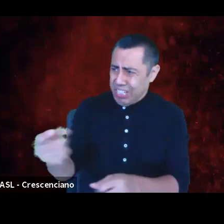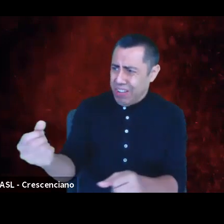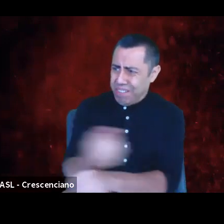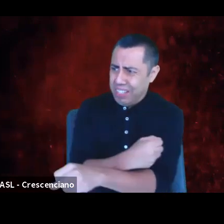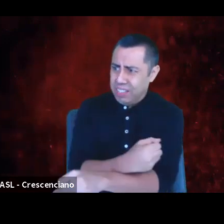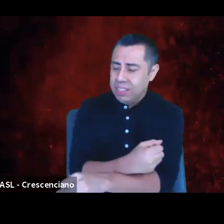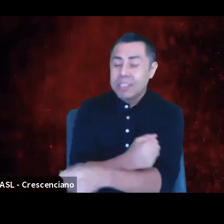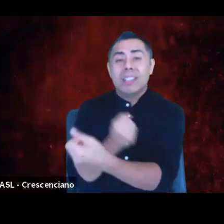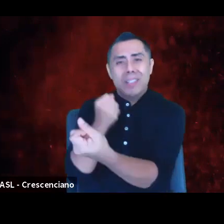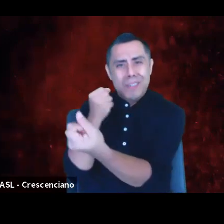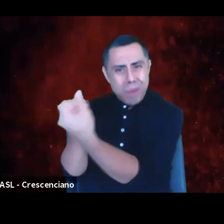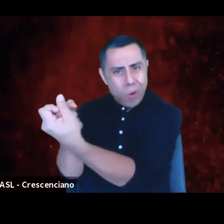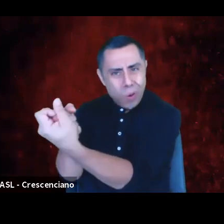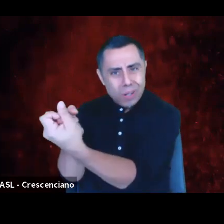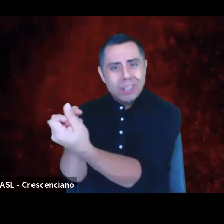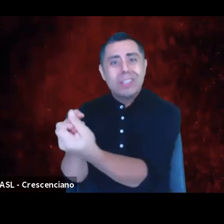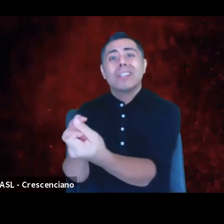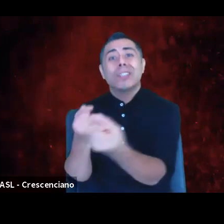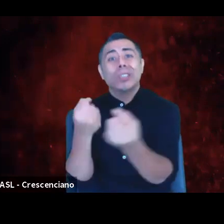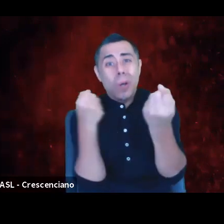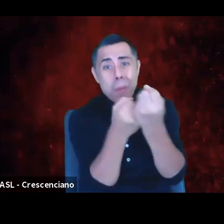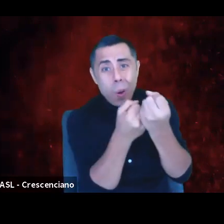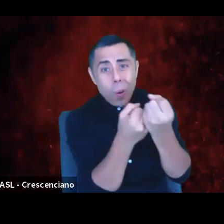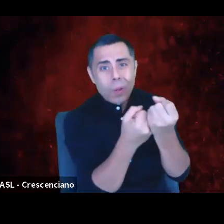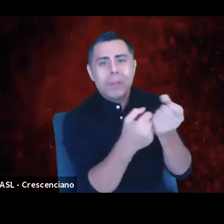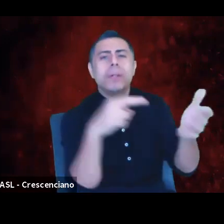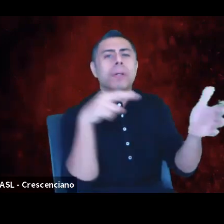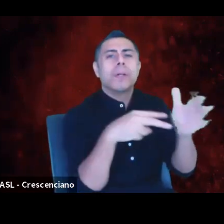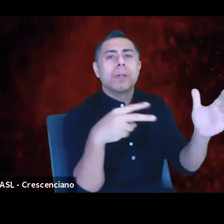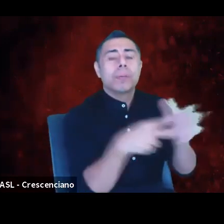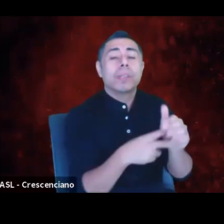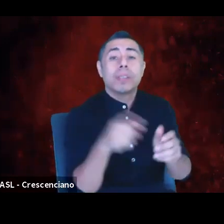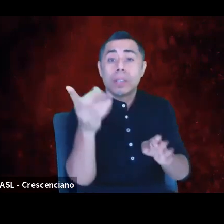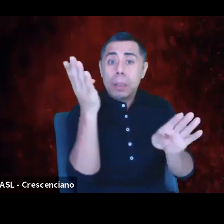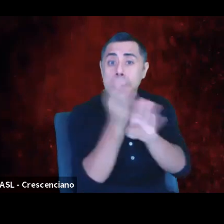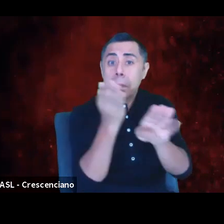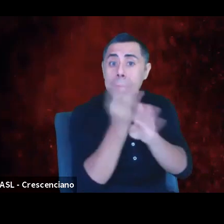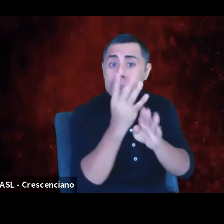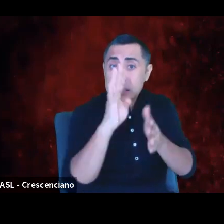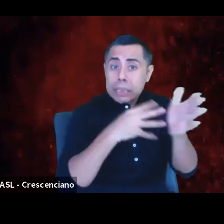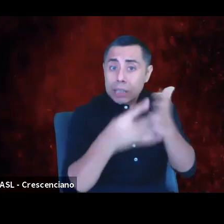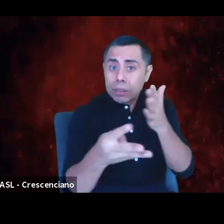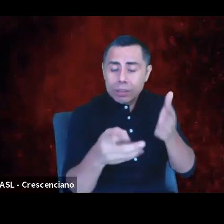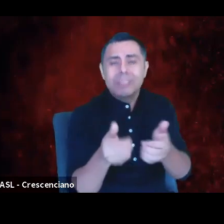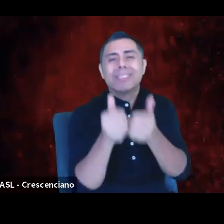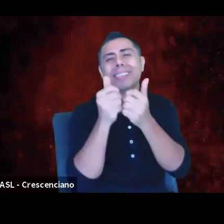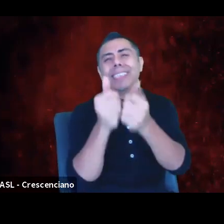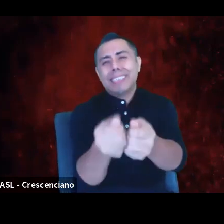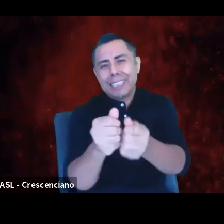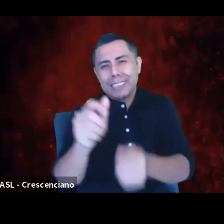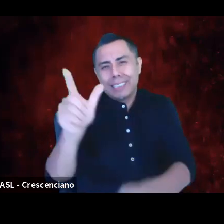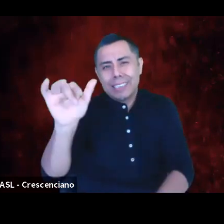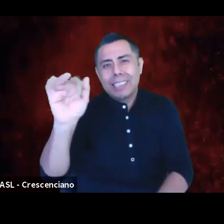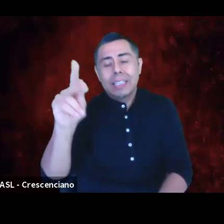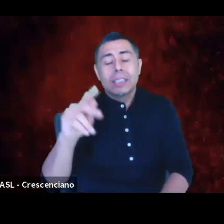Support is, "Let me text you the link to the bus schedule." Solidarity is, I pull up to your house,